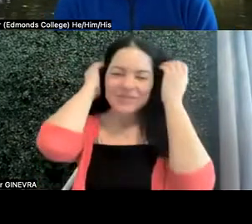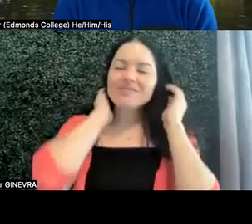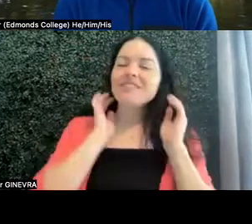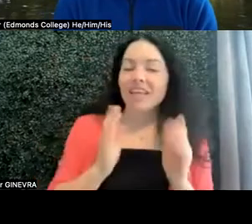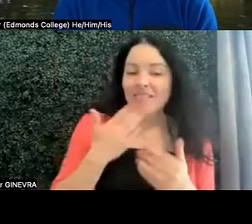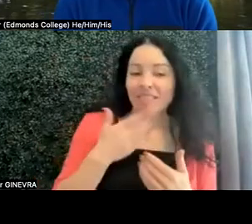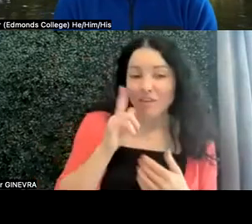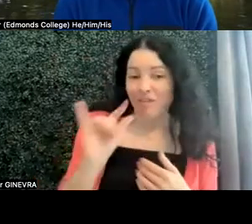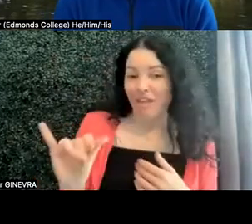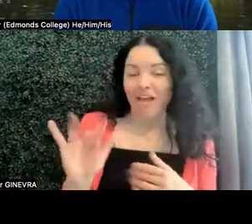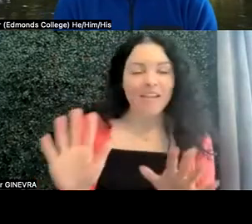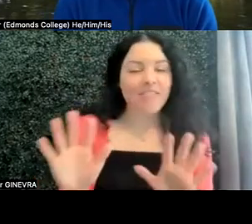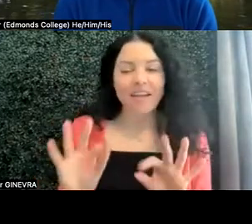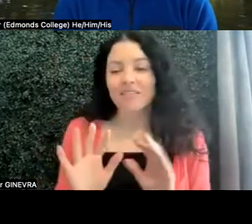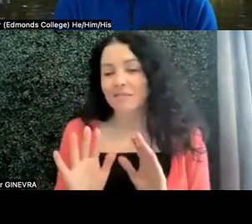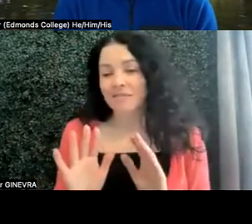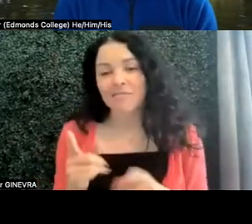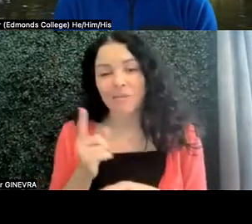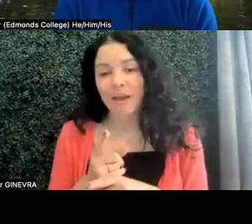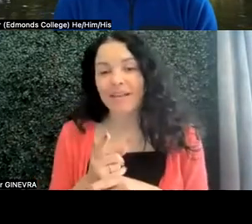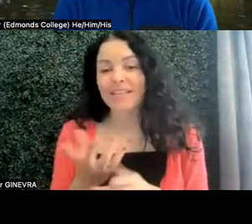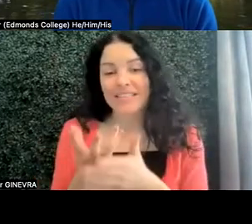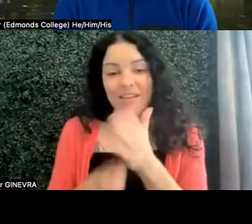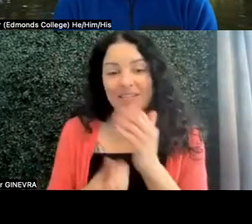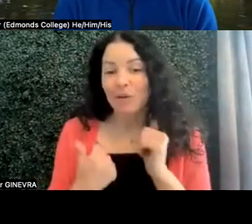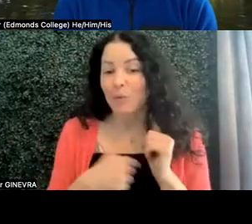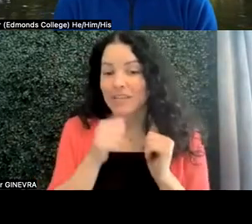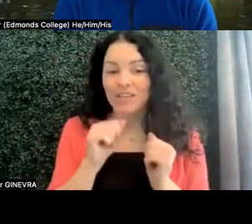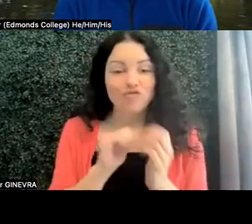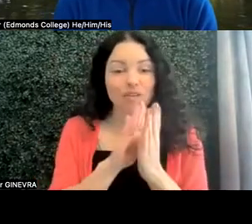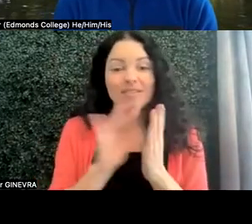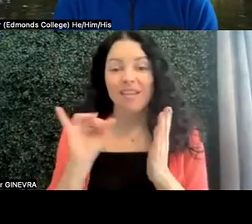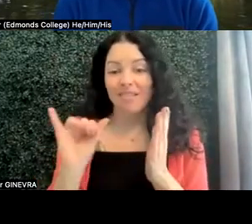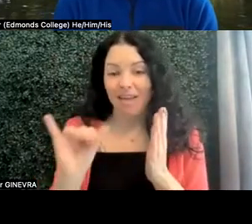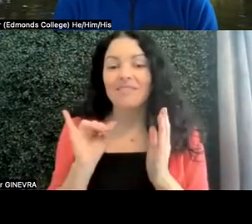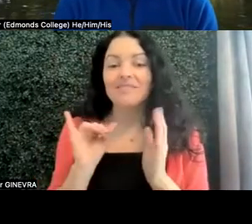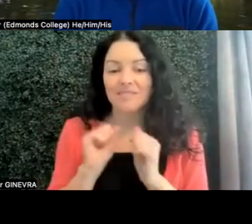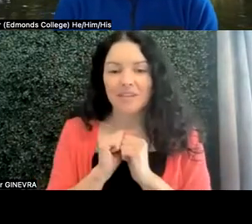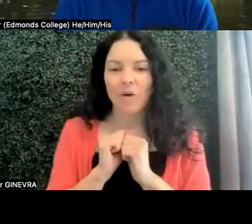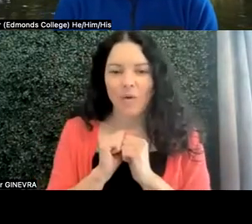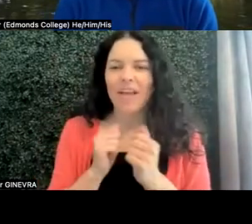That's a deficit-- we didn't address that. We didn't really talk to anybody about what the process is.